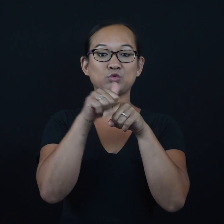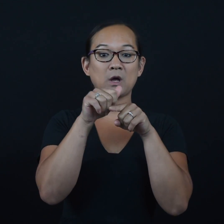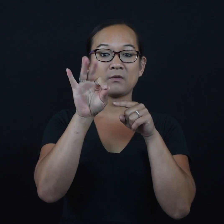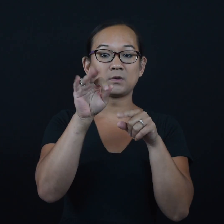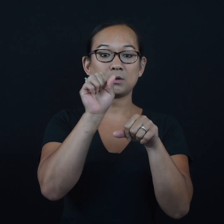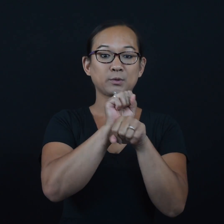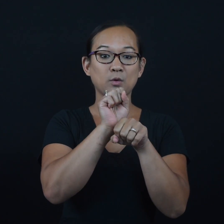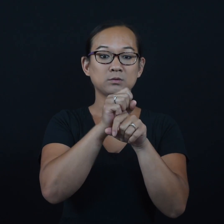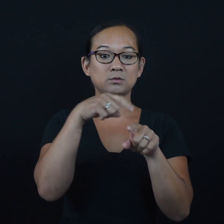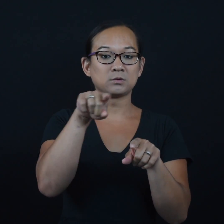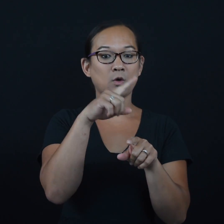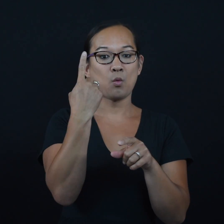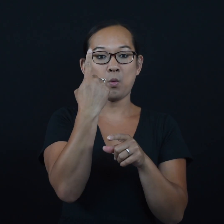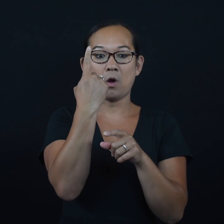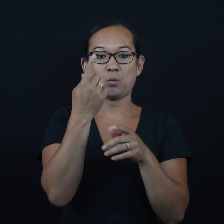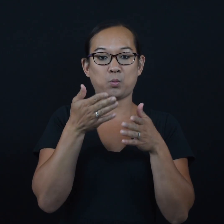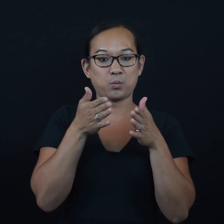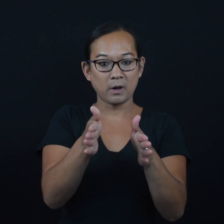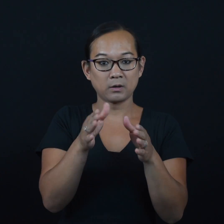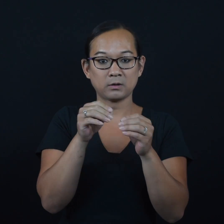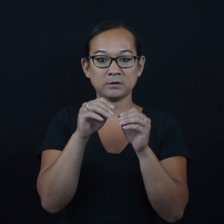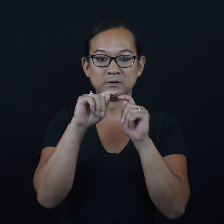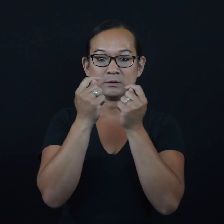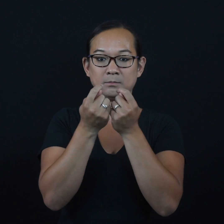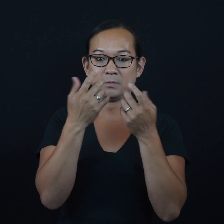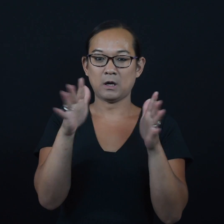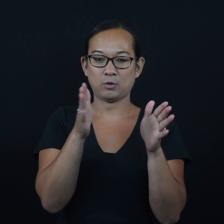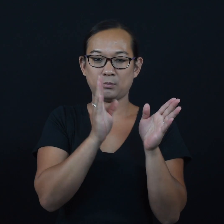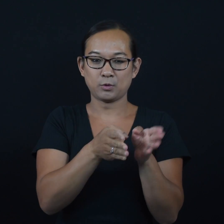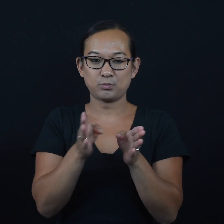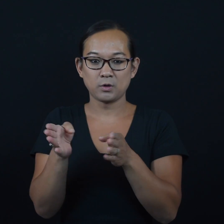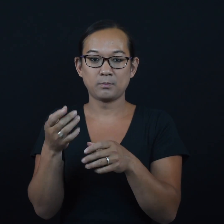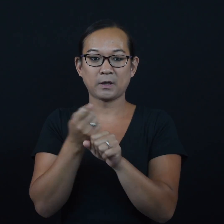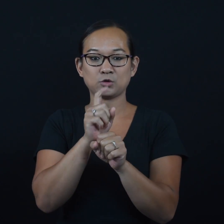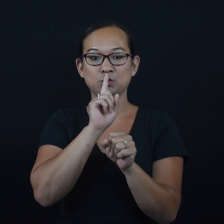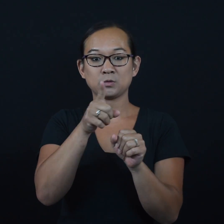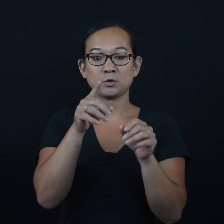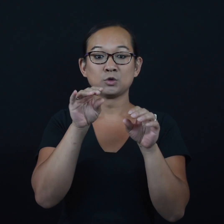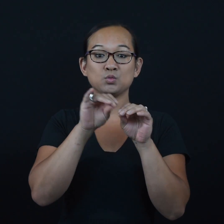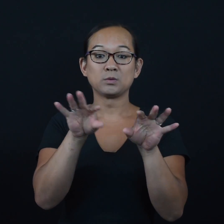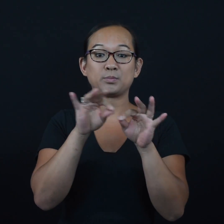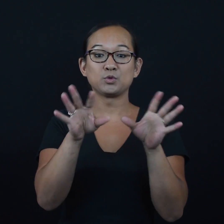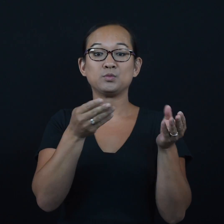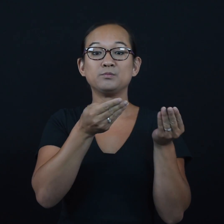Cross-training of employees was one way in which utilities prepared, making sure distribution crews